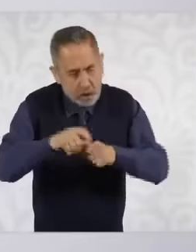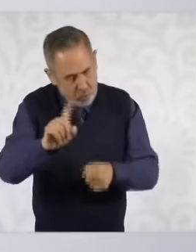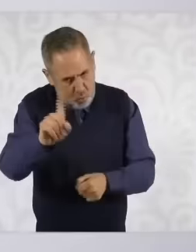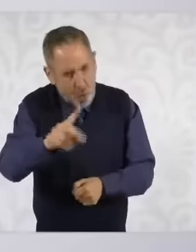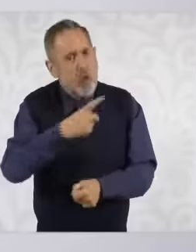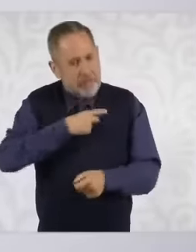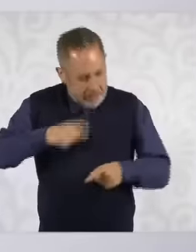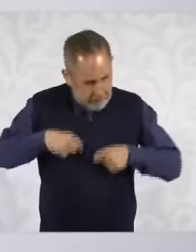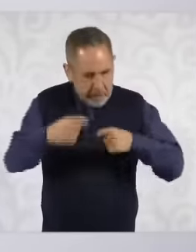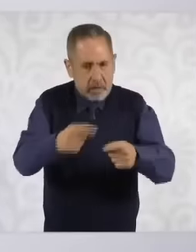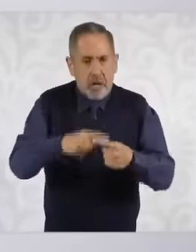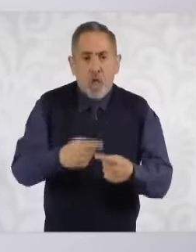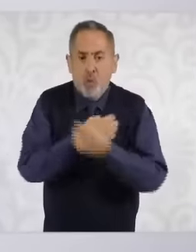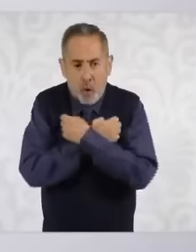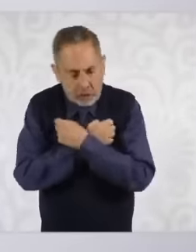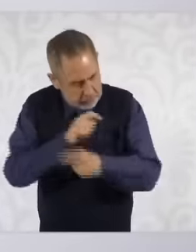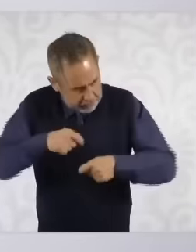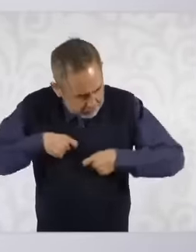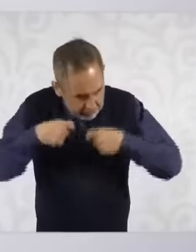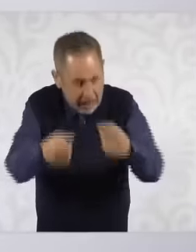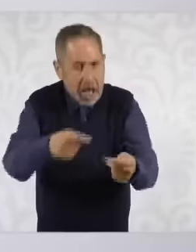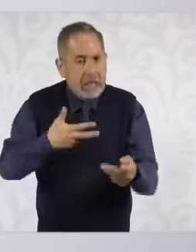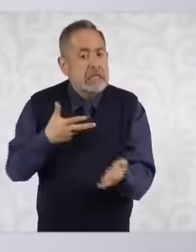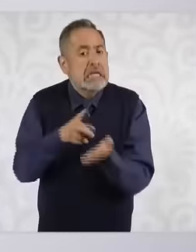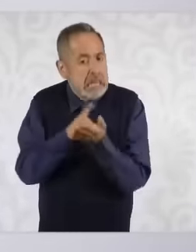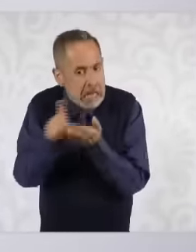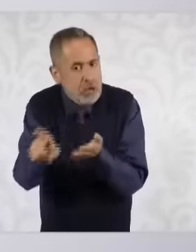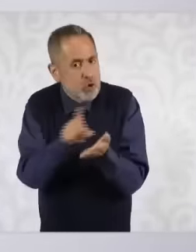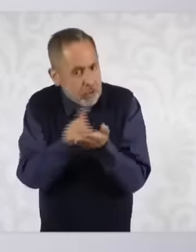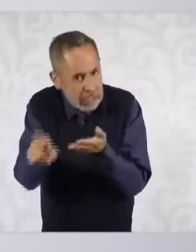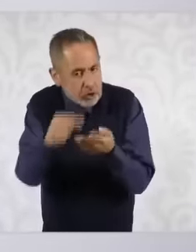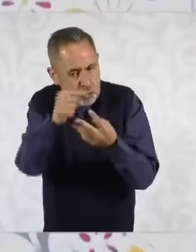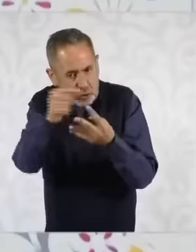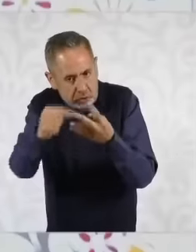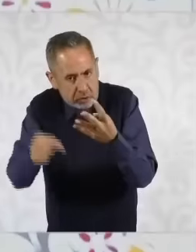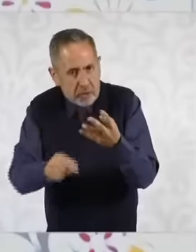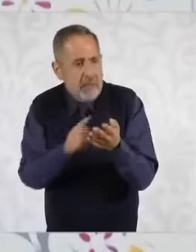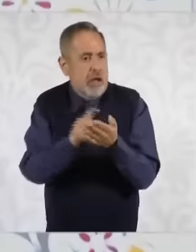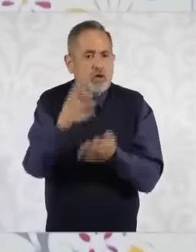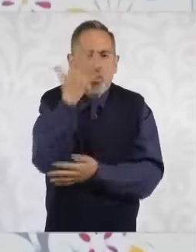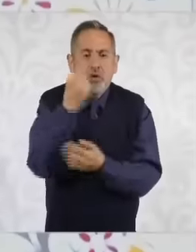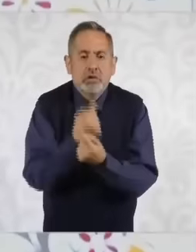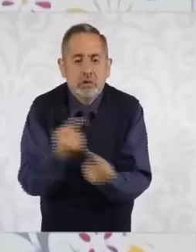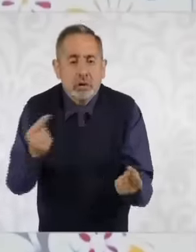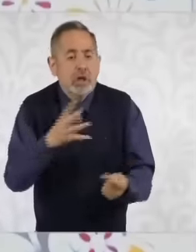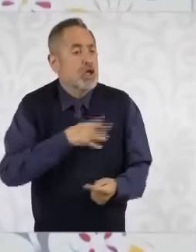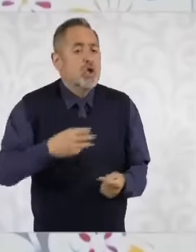education, it doesn't mean that you don't have access to daycare if they are small children, especially